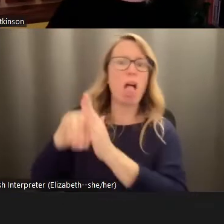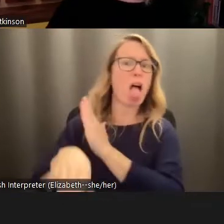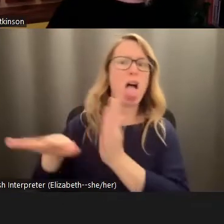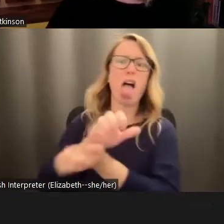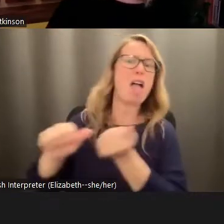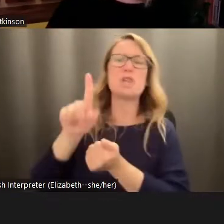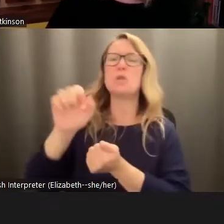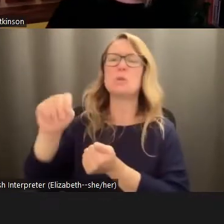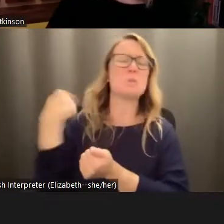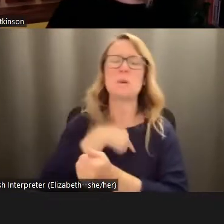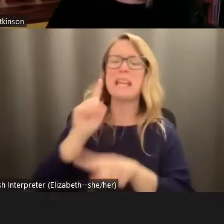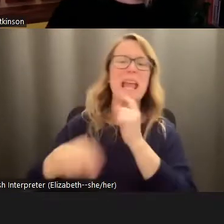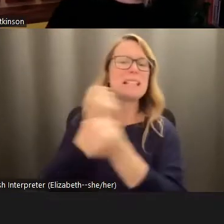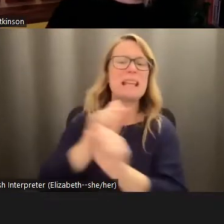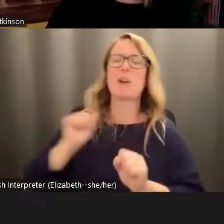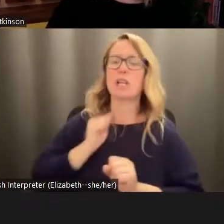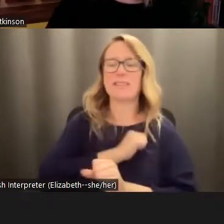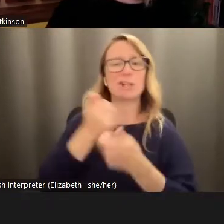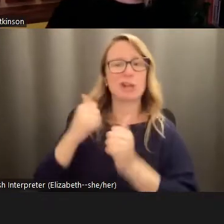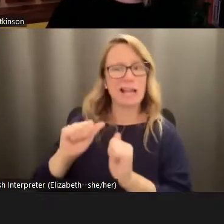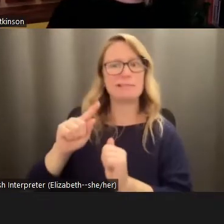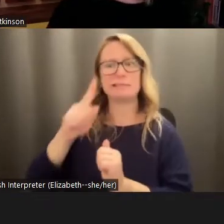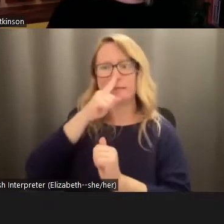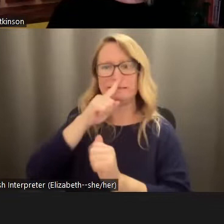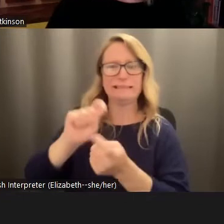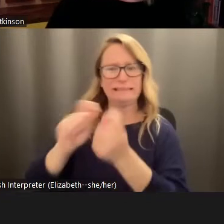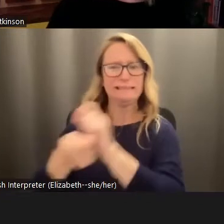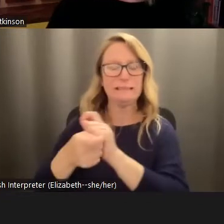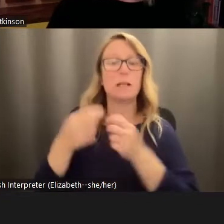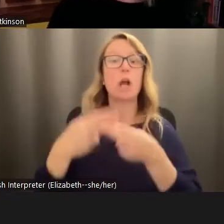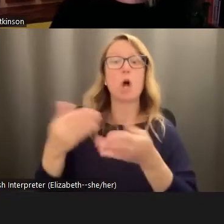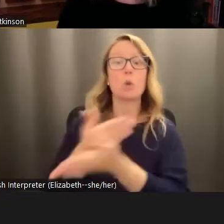ourselves. He calls this the new Climate War. And for me, this